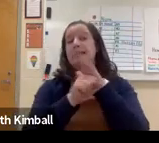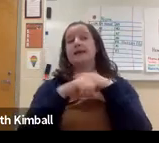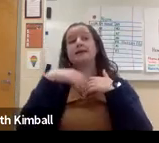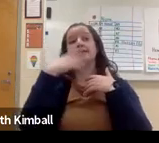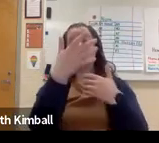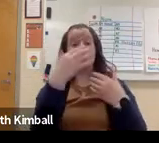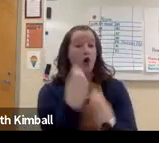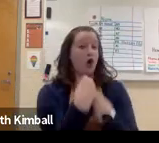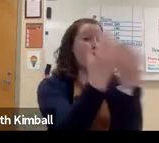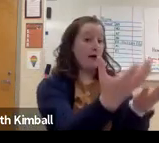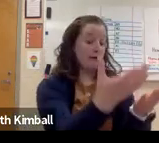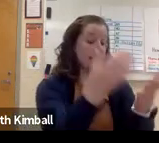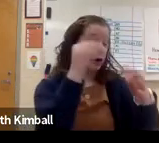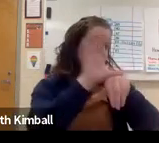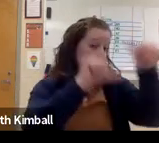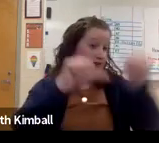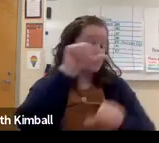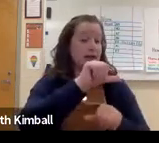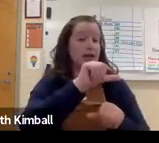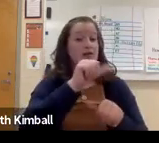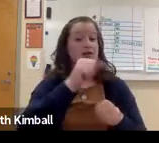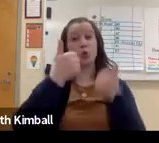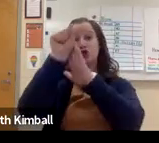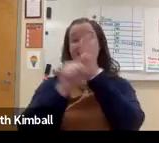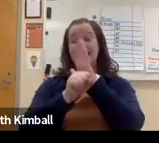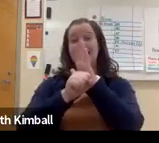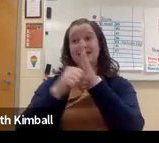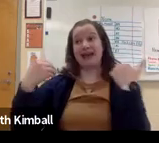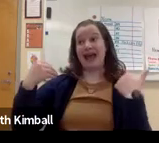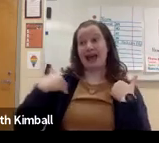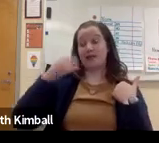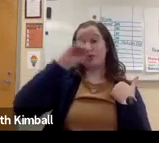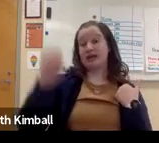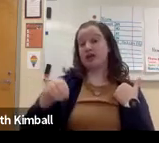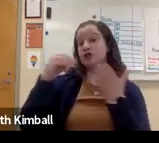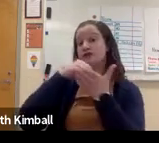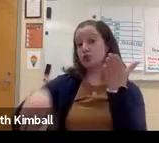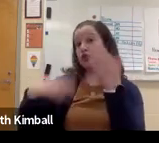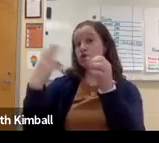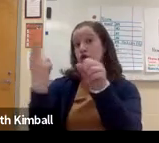as requirements in education, what's offered as far as computer science in each state,